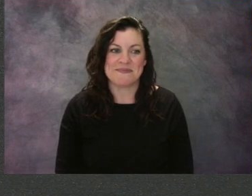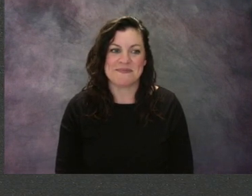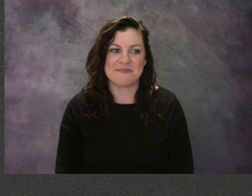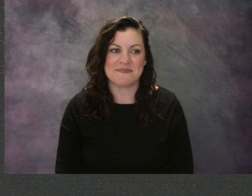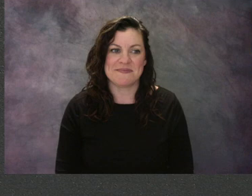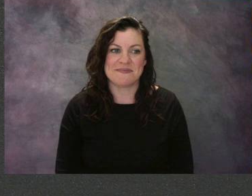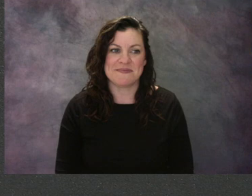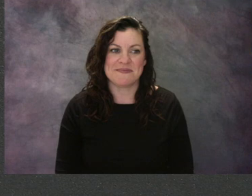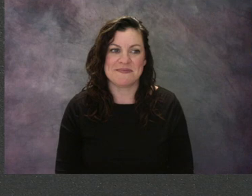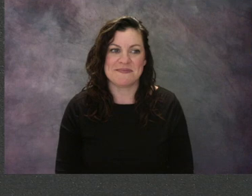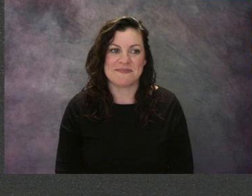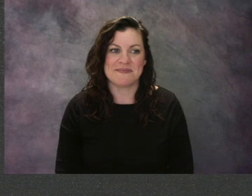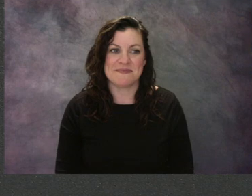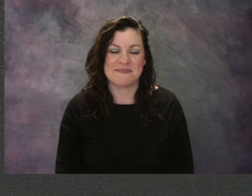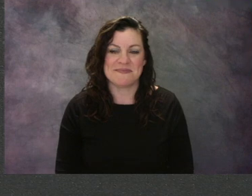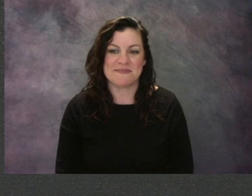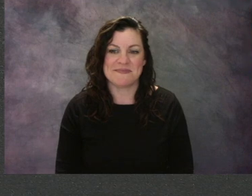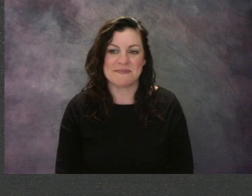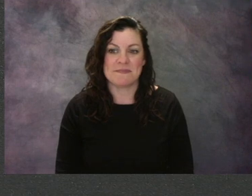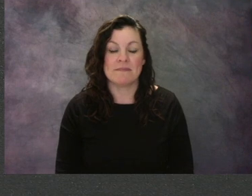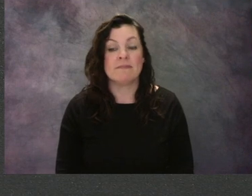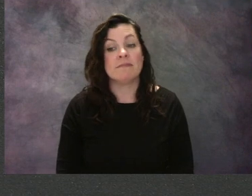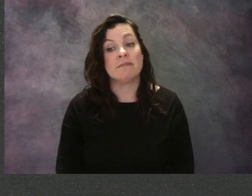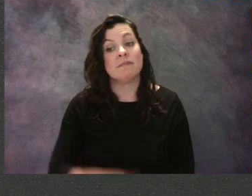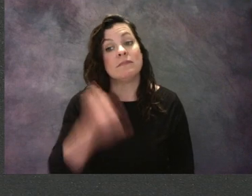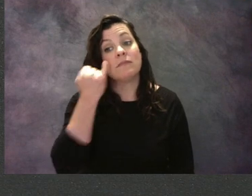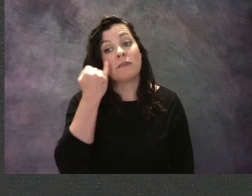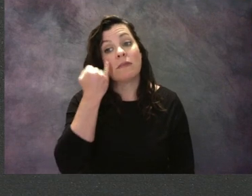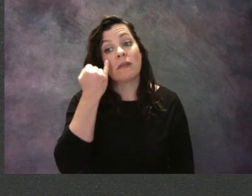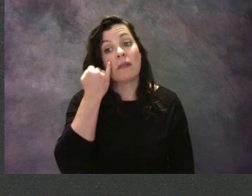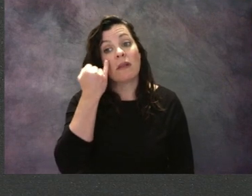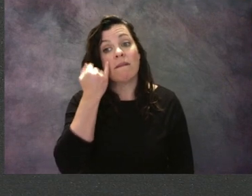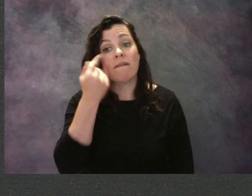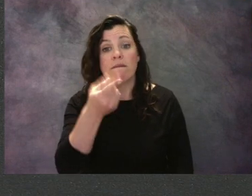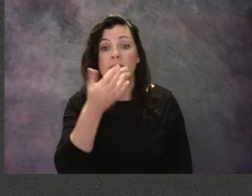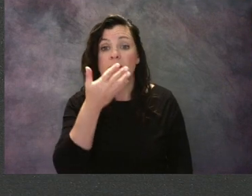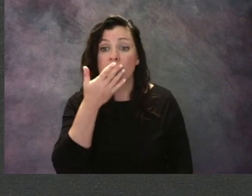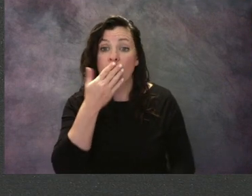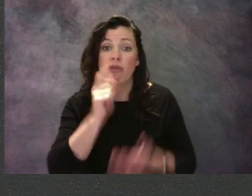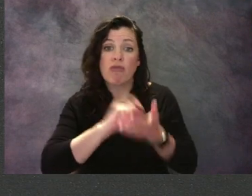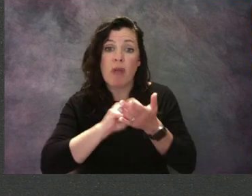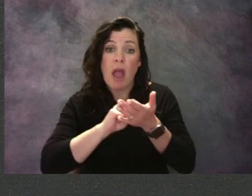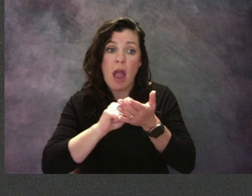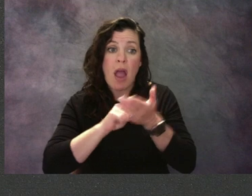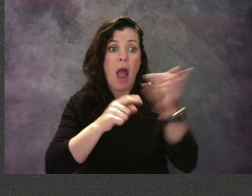If you have a crayon that is missing the tip, this isn't garbage,